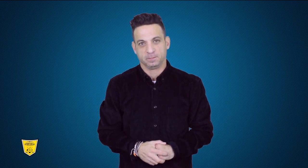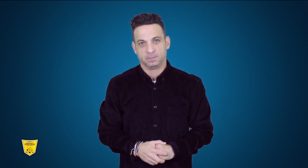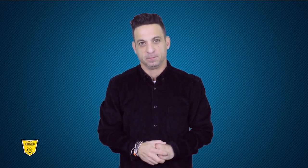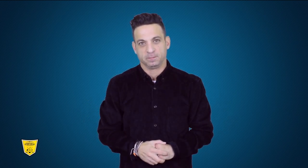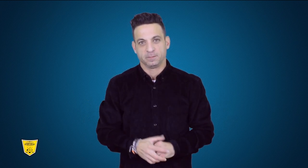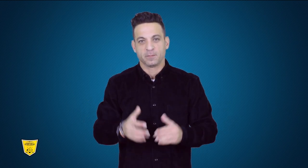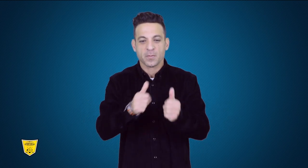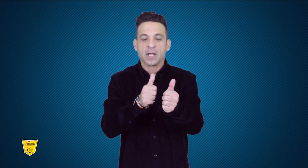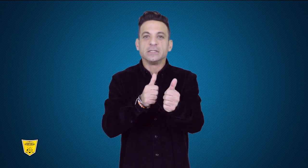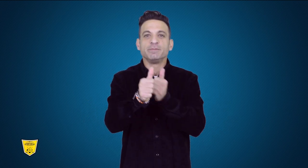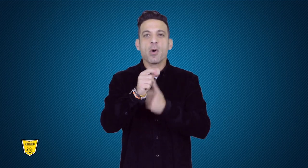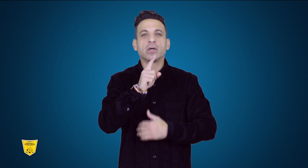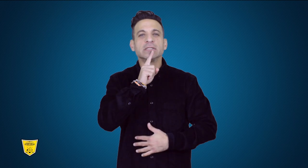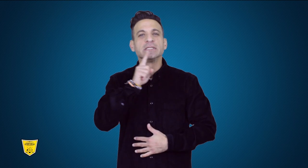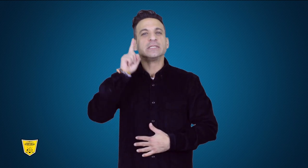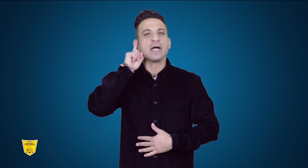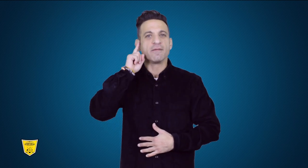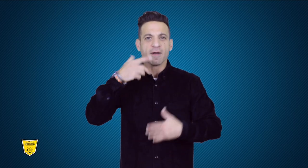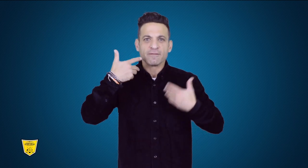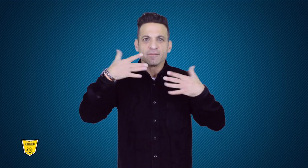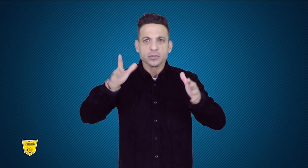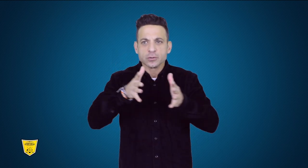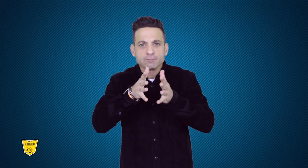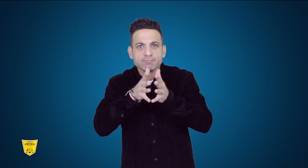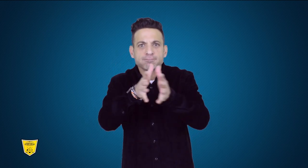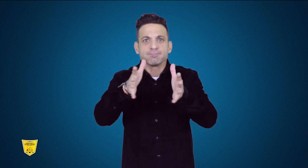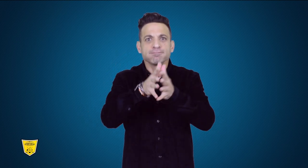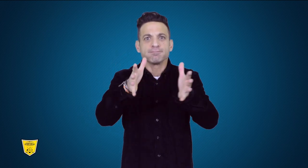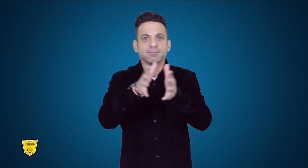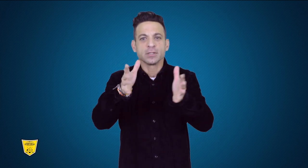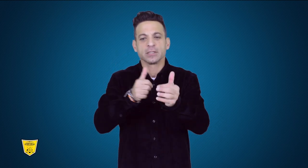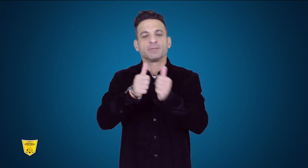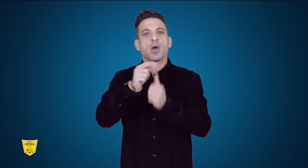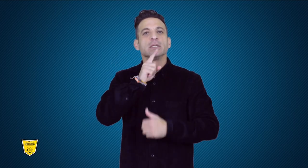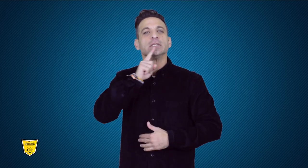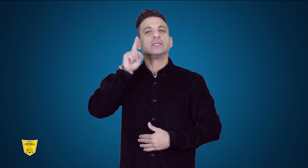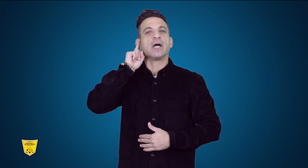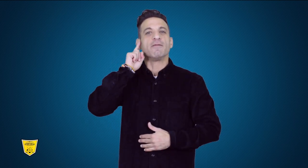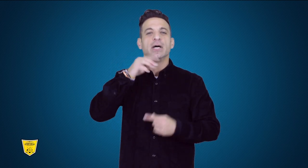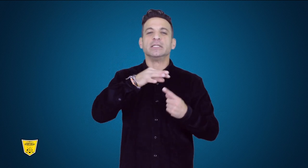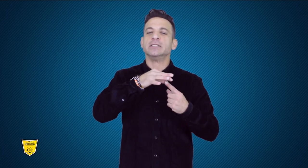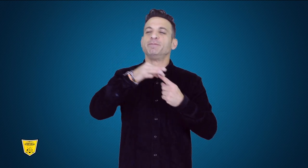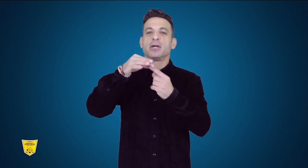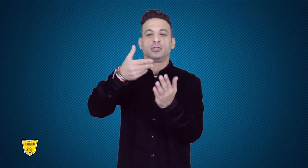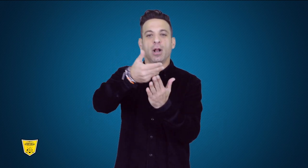SportsDeaf reported in our last SportsDeaf special report